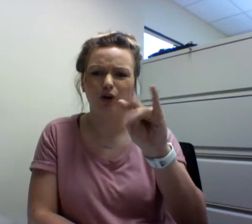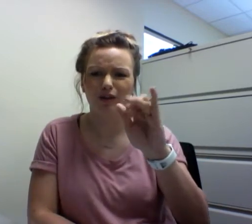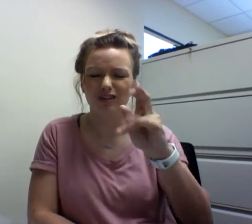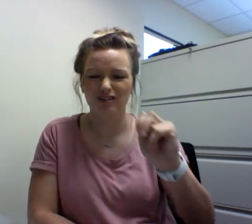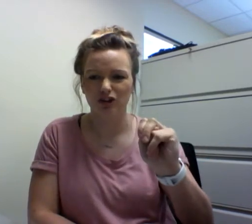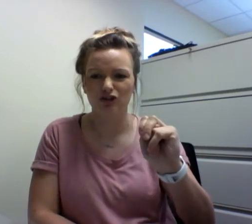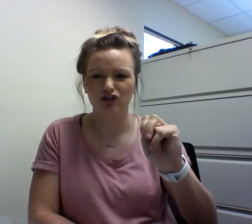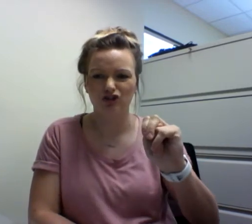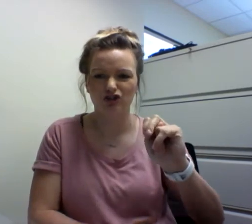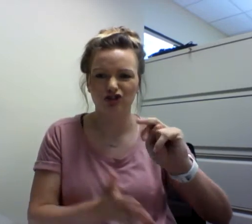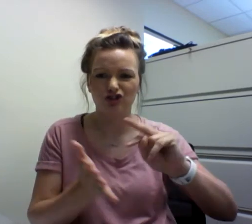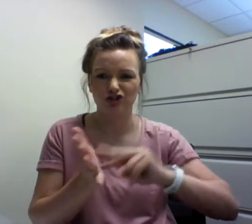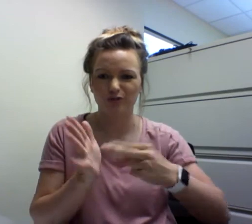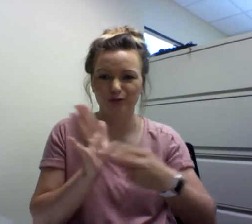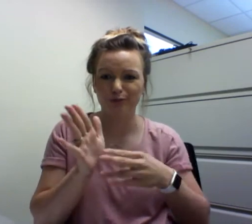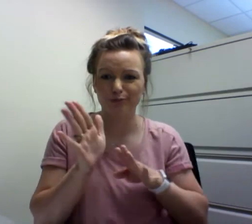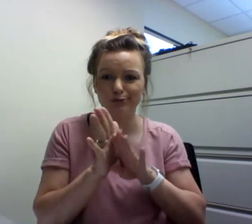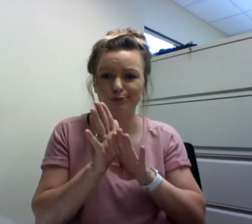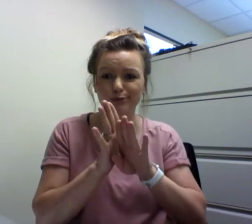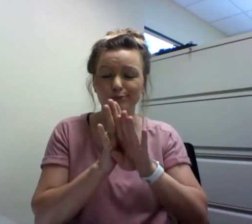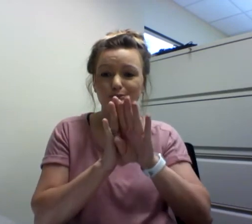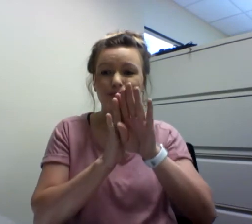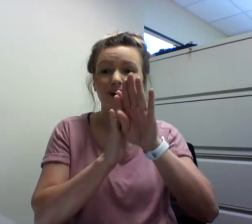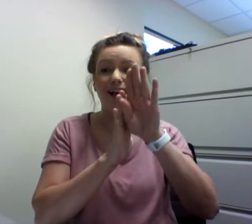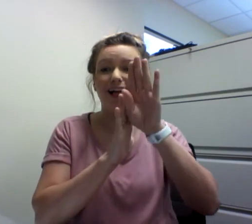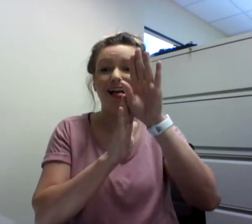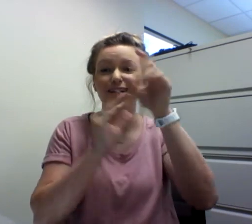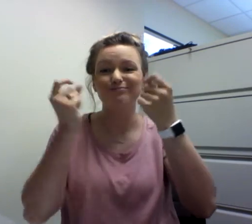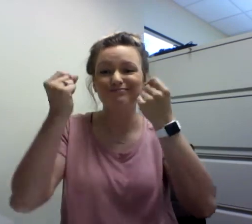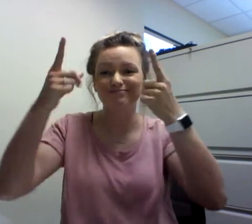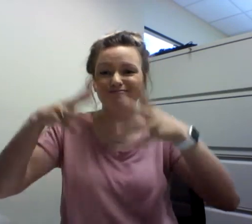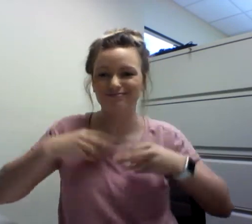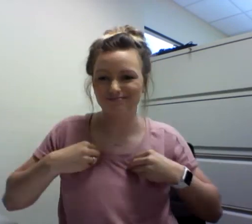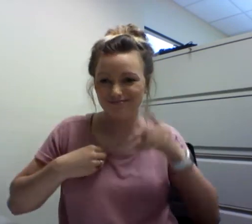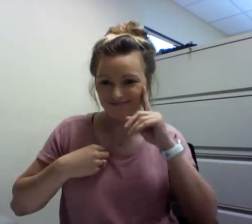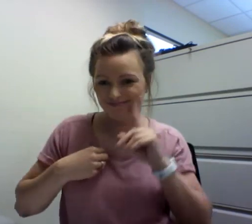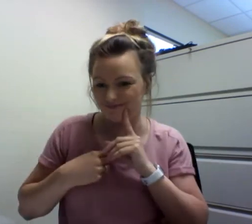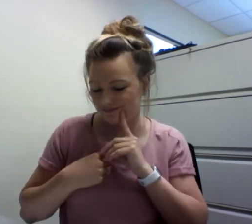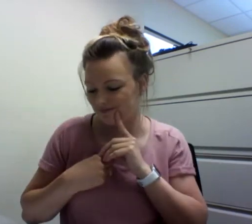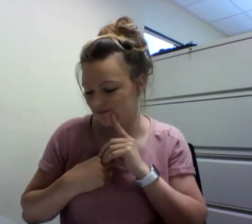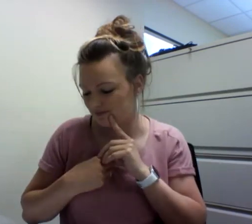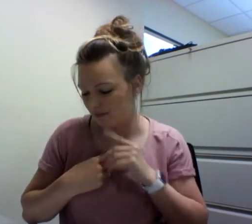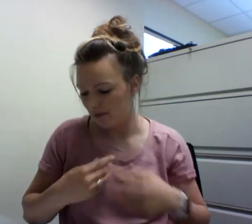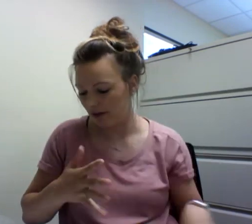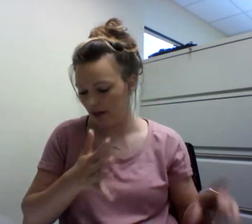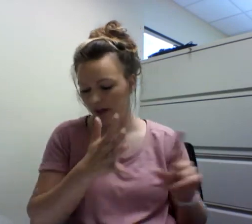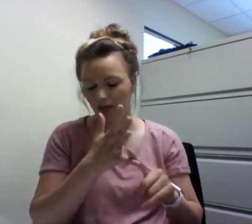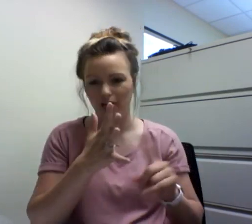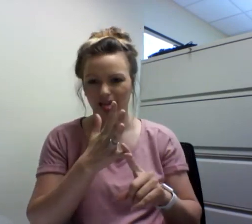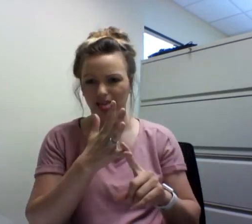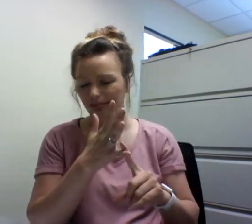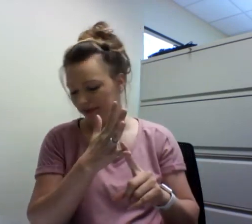Chapter four delves into Deafhood and the process of self-actualization meaning the development and process until which you accept yourself and your deafness as a part of you.